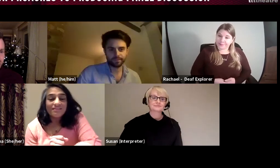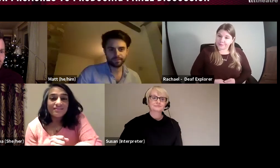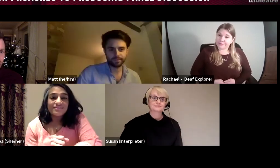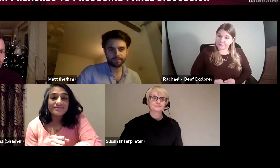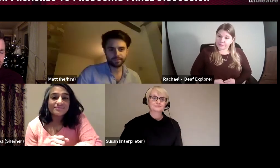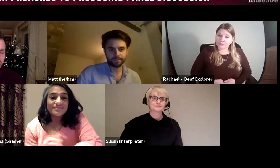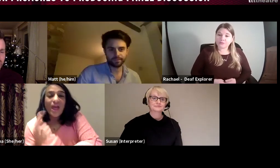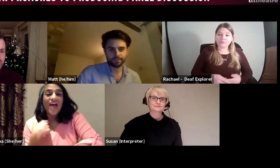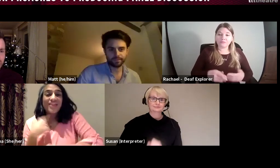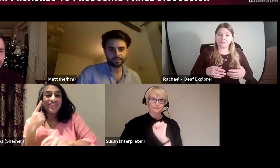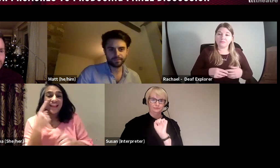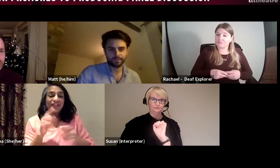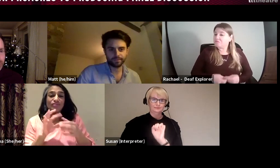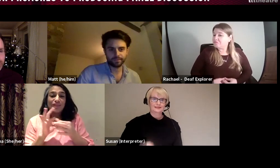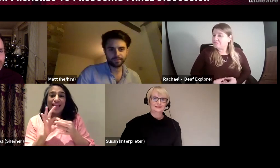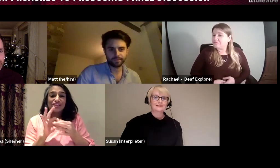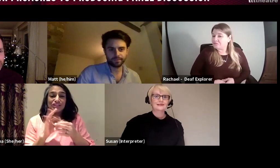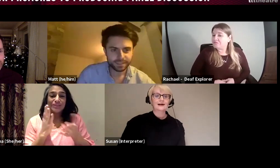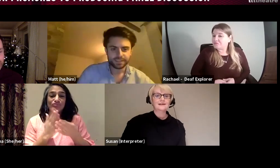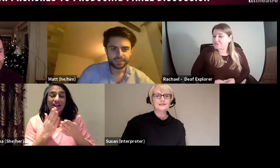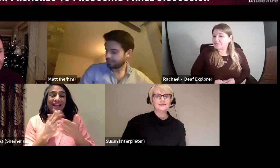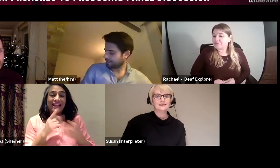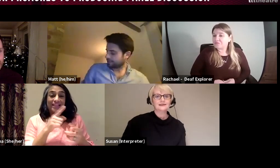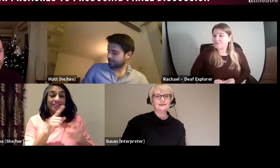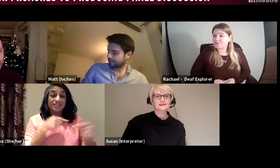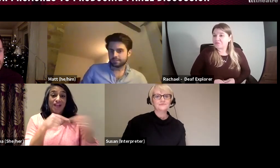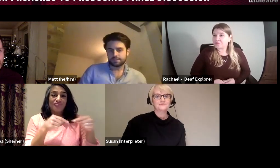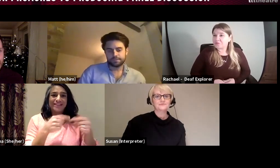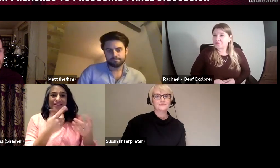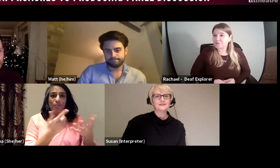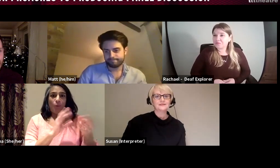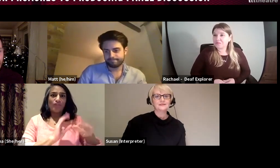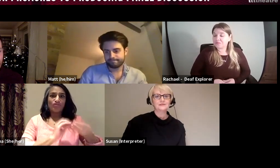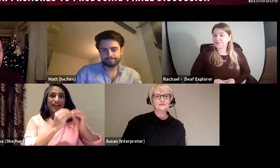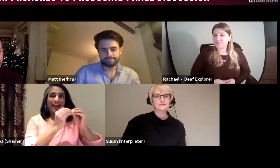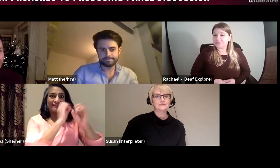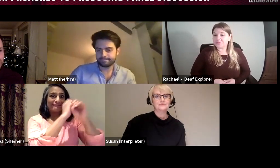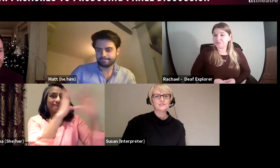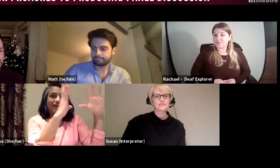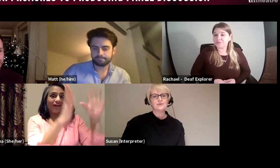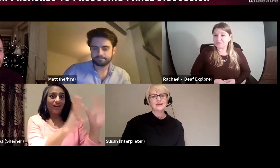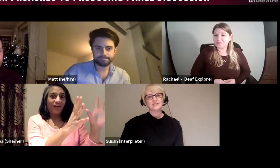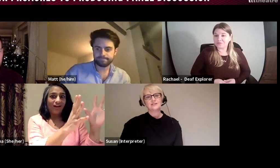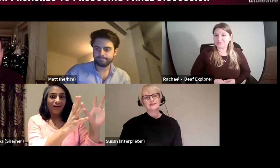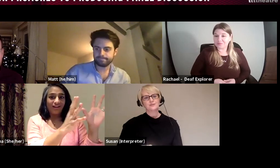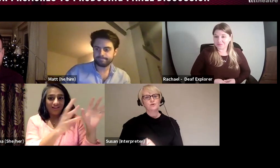In your experience. DEEPA: I think the director has more of a